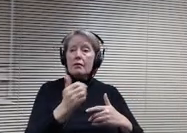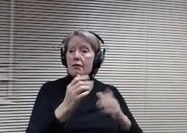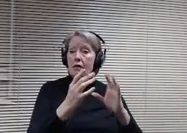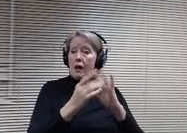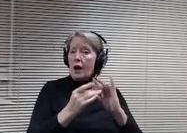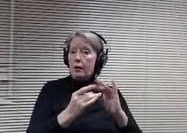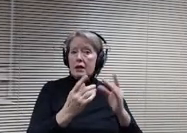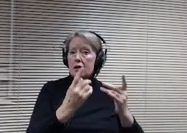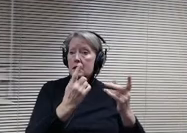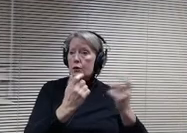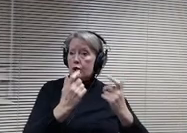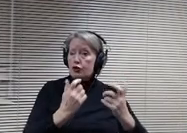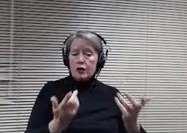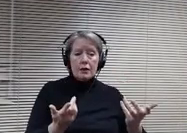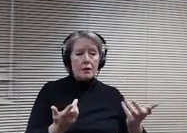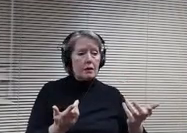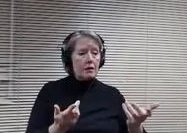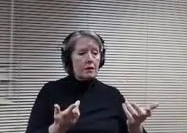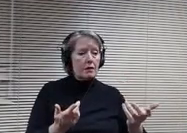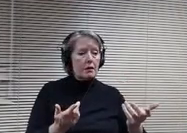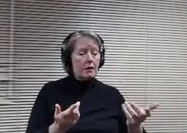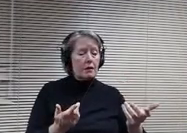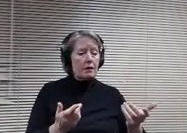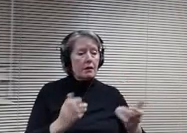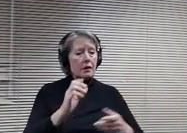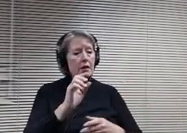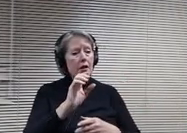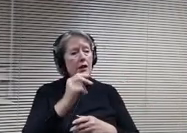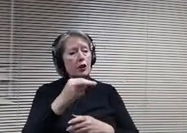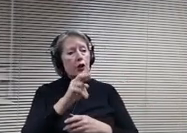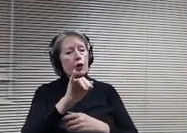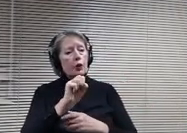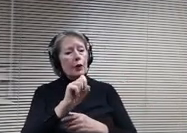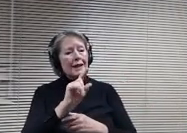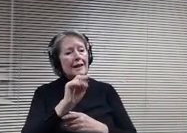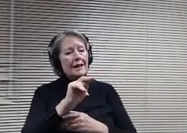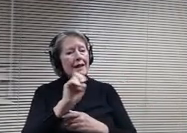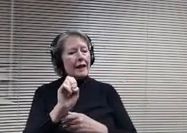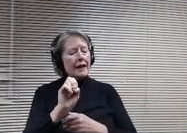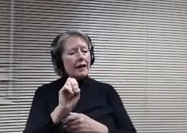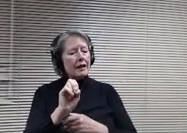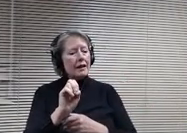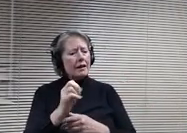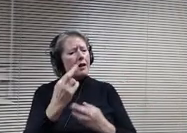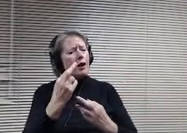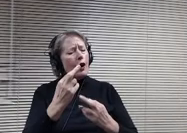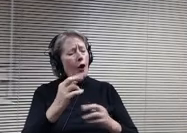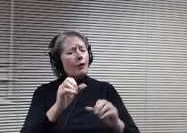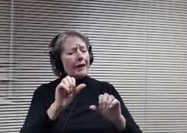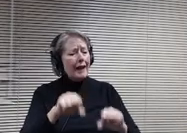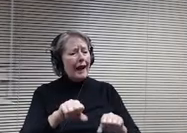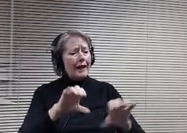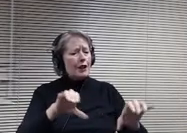Christine. Hopefully I can do this with video on. I wanted to